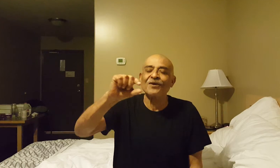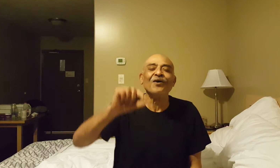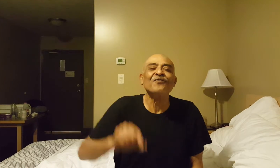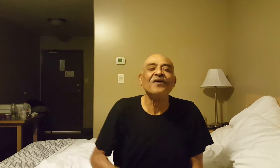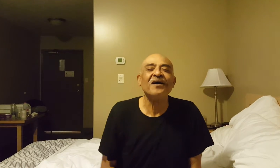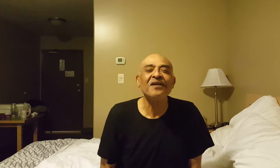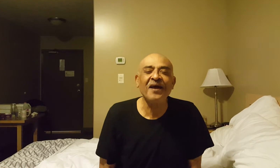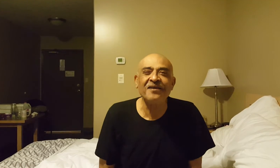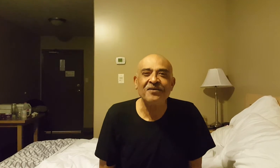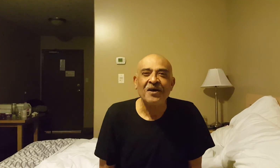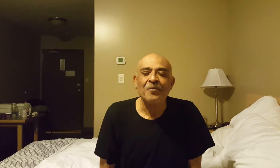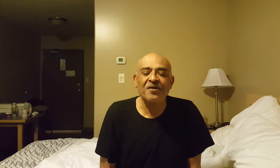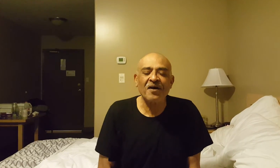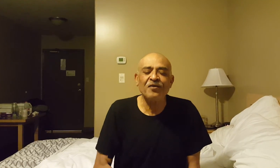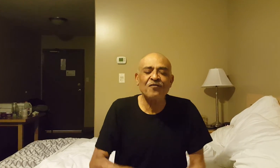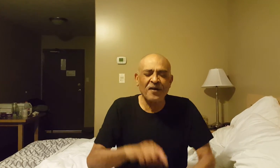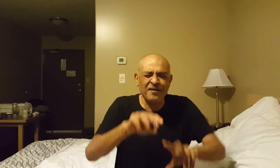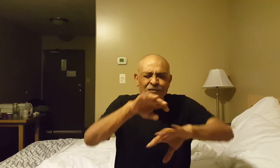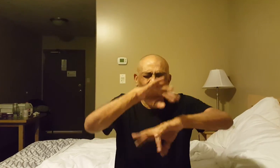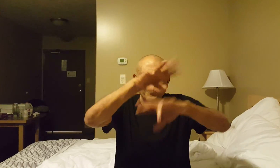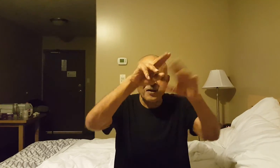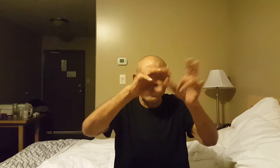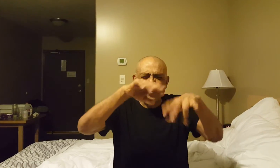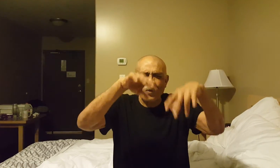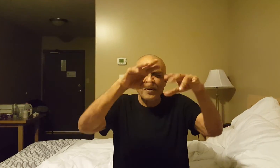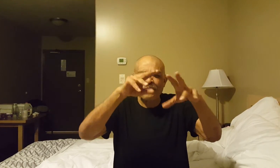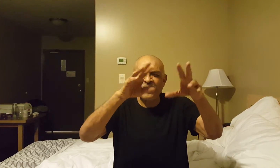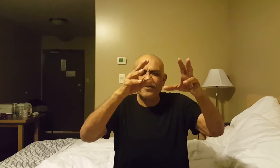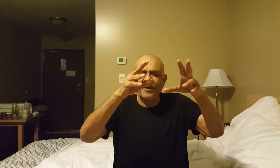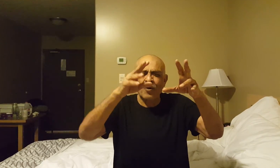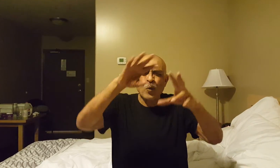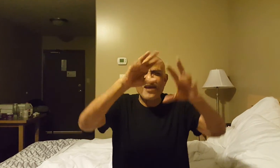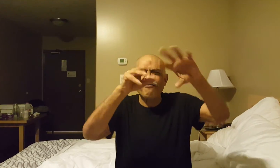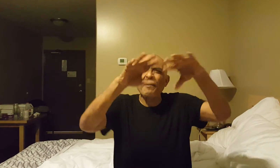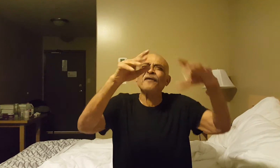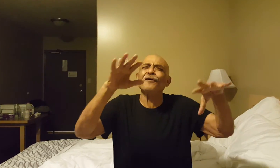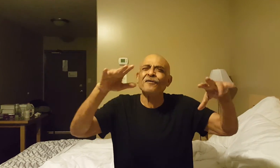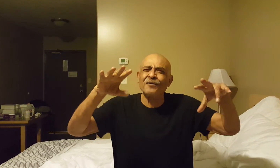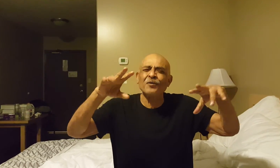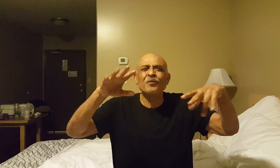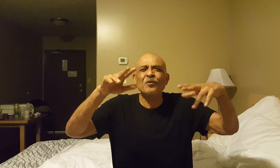of light but rather you find sort of a what might be a wave pattern. So